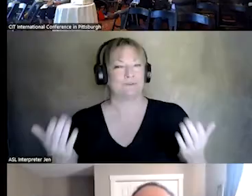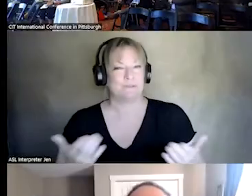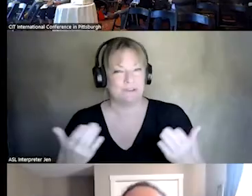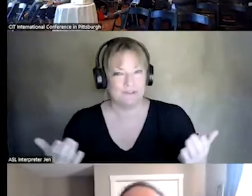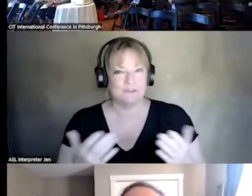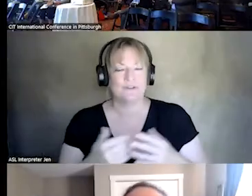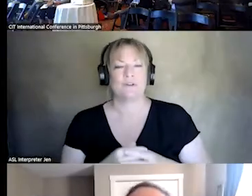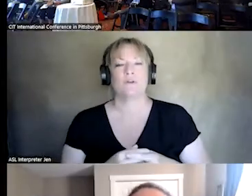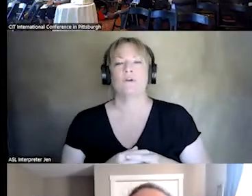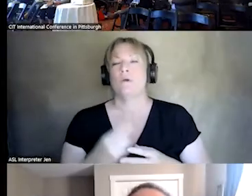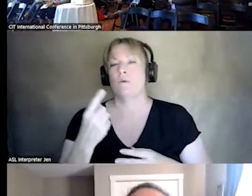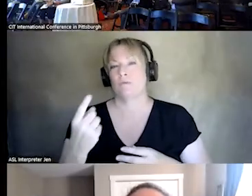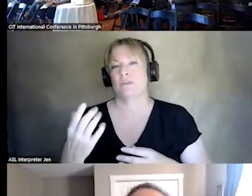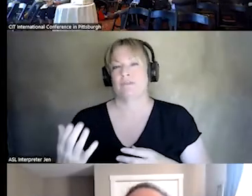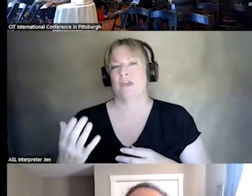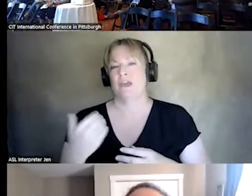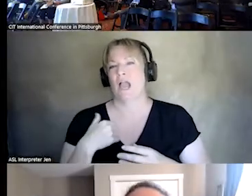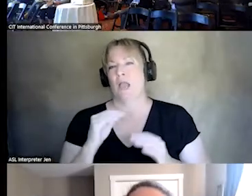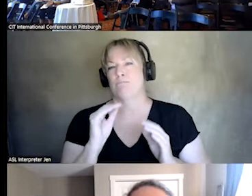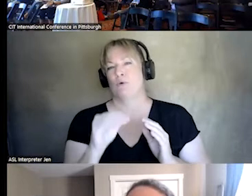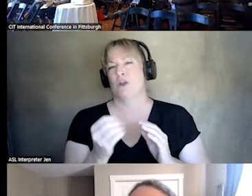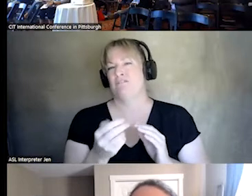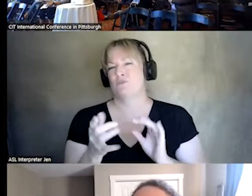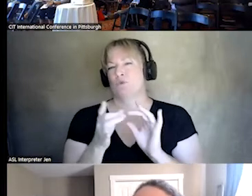YOU KNOW, ONE OF THE THINGS I PUT A COUPLE COMMENTS IN THE CHAT, I SAW REALLY GREAT